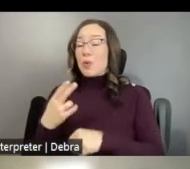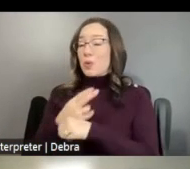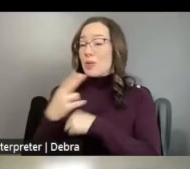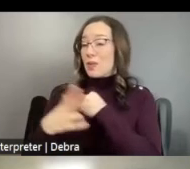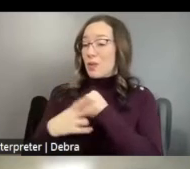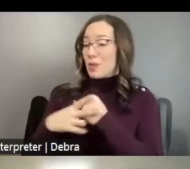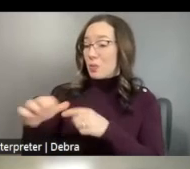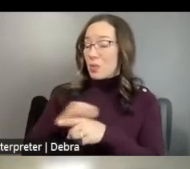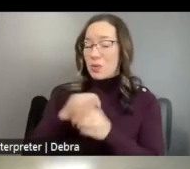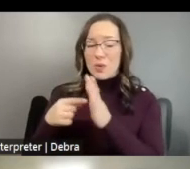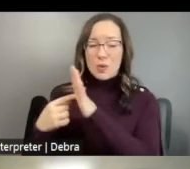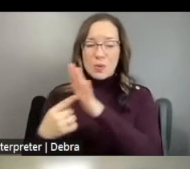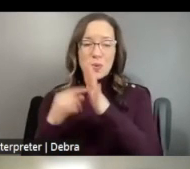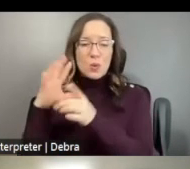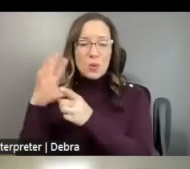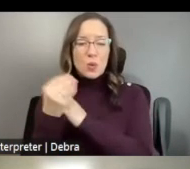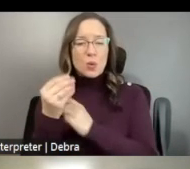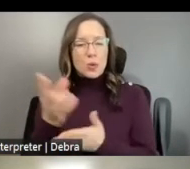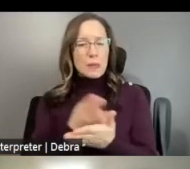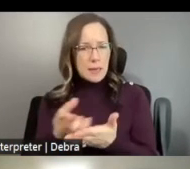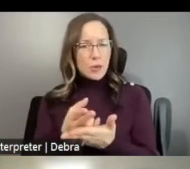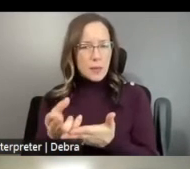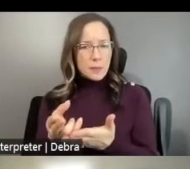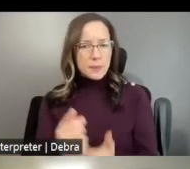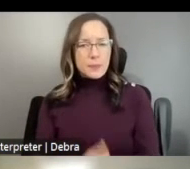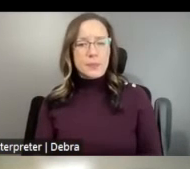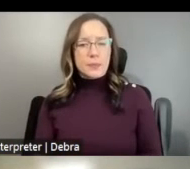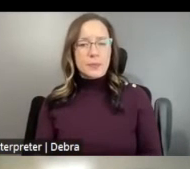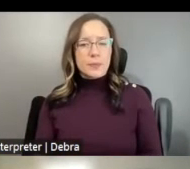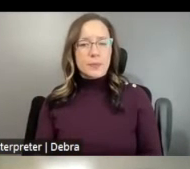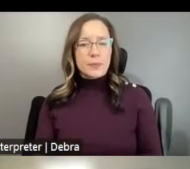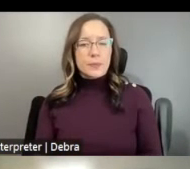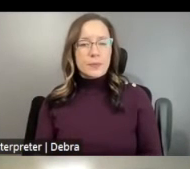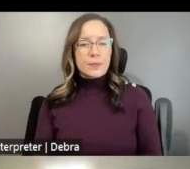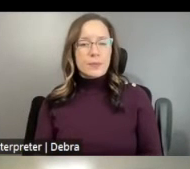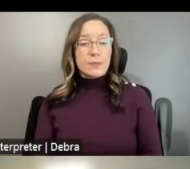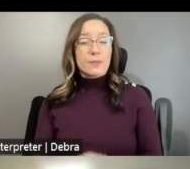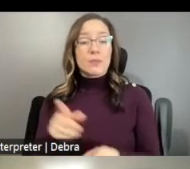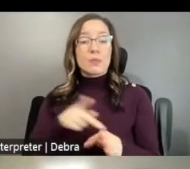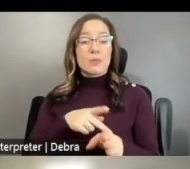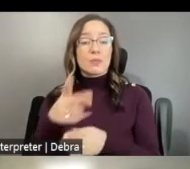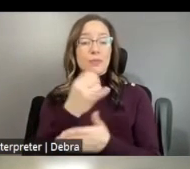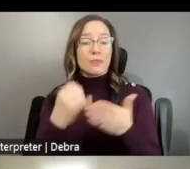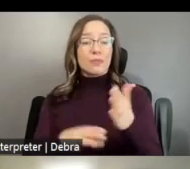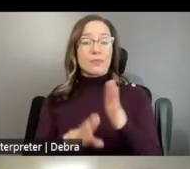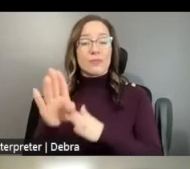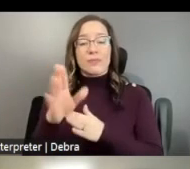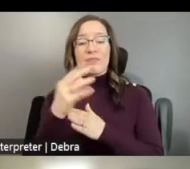DEMONSTRATE CULTURAL INTEGRITY. PROFESSIONAL ARTIST DEVELOPMENT AND SERVICES TO THE FIELD